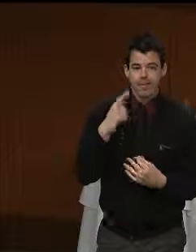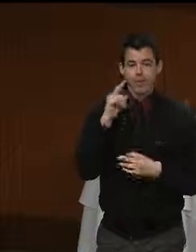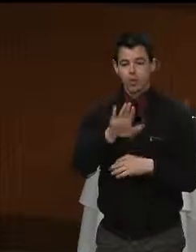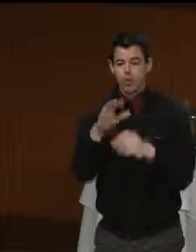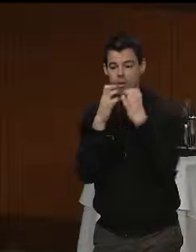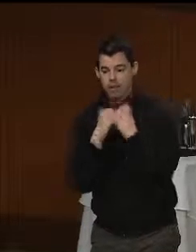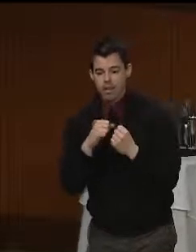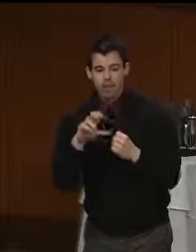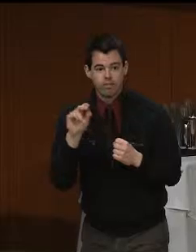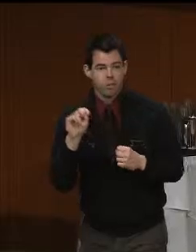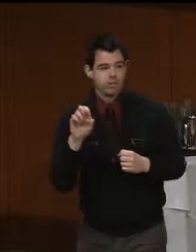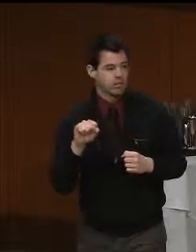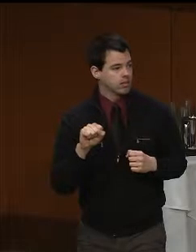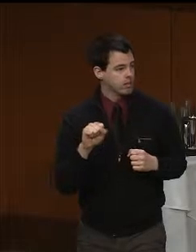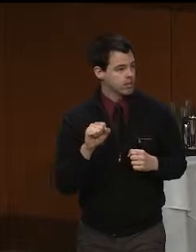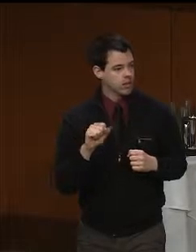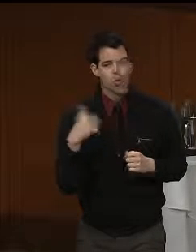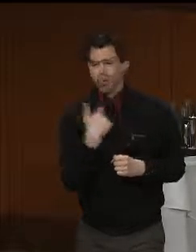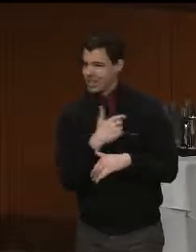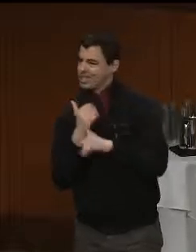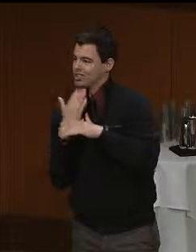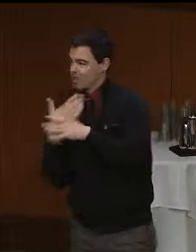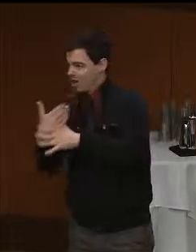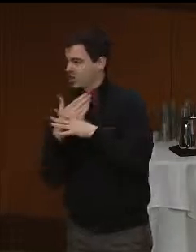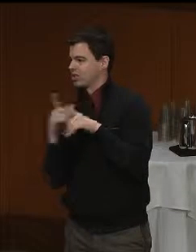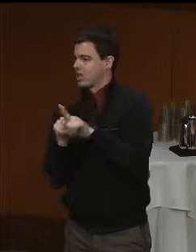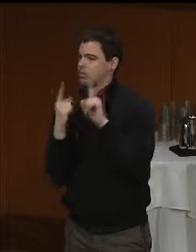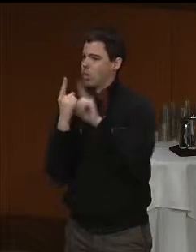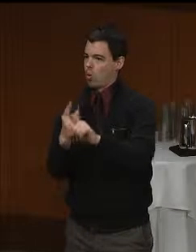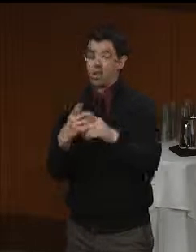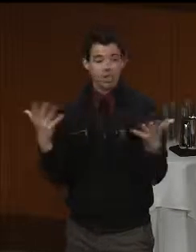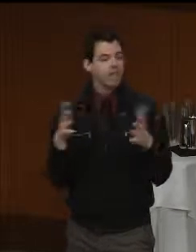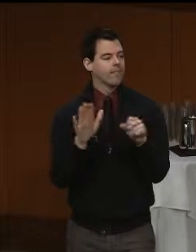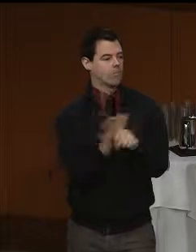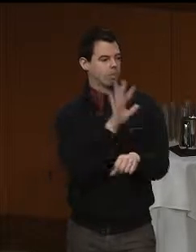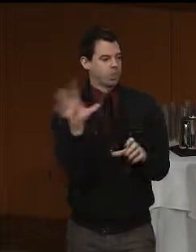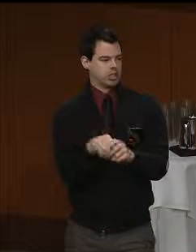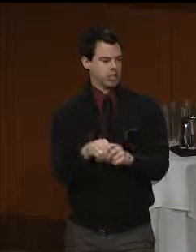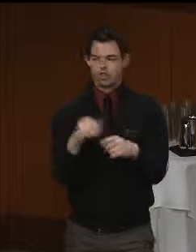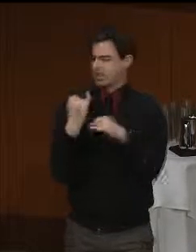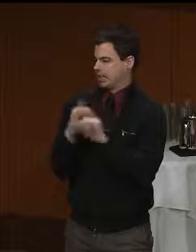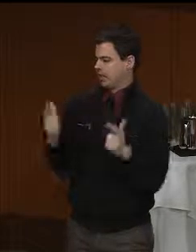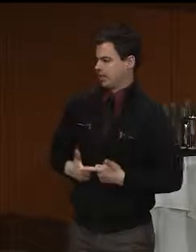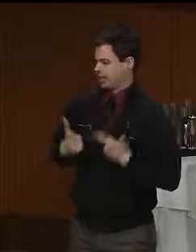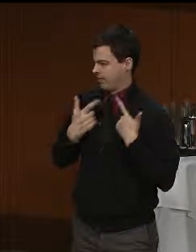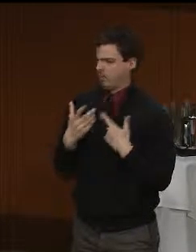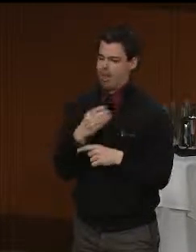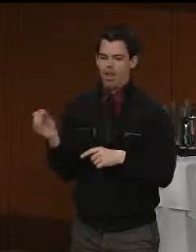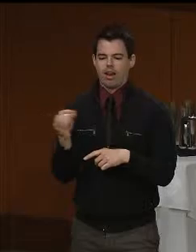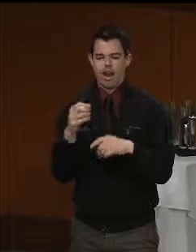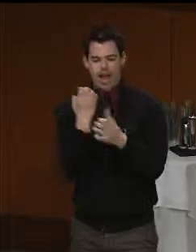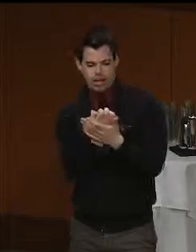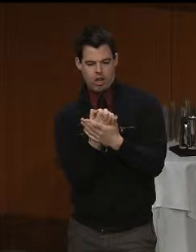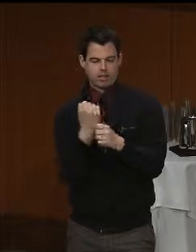we share the goal of full participation, independent living and economic self-sufficiency, and